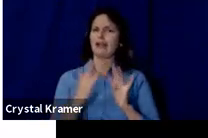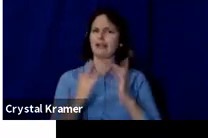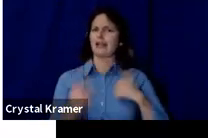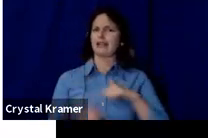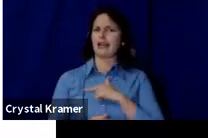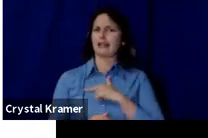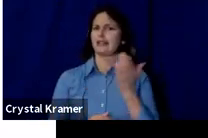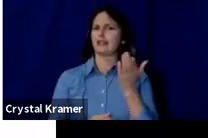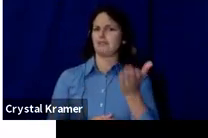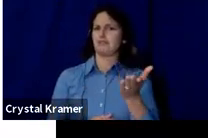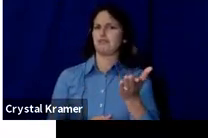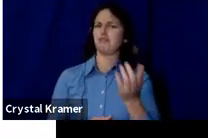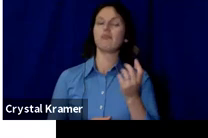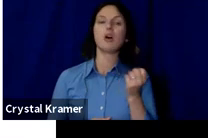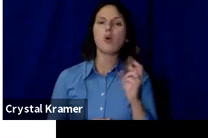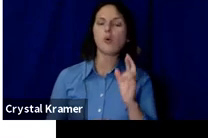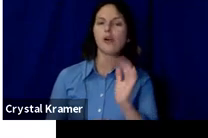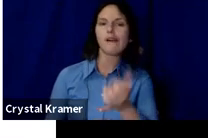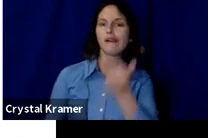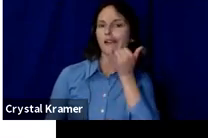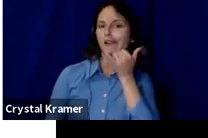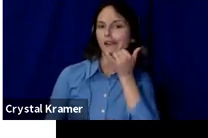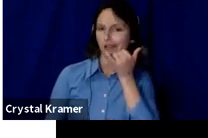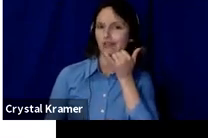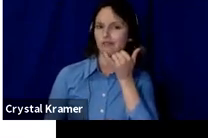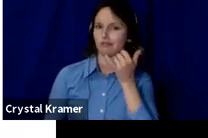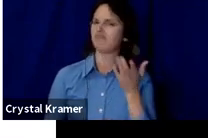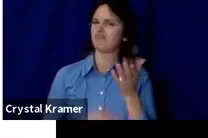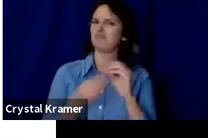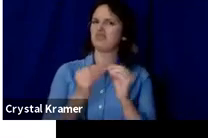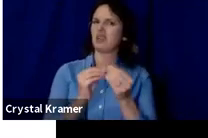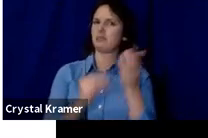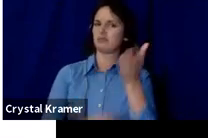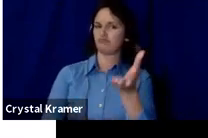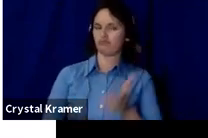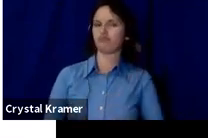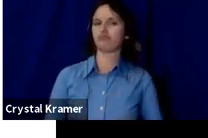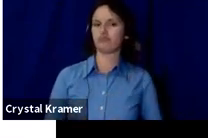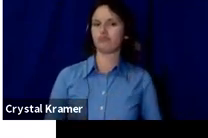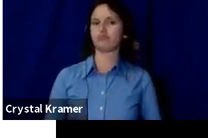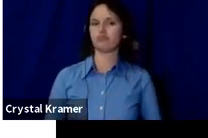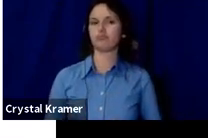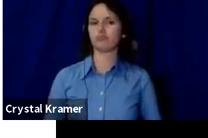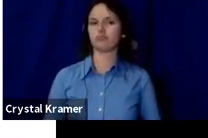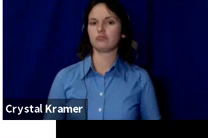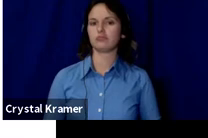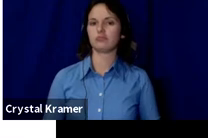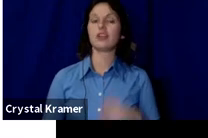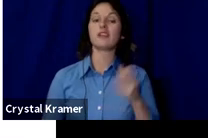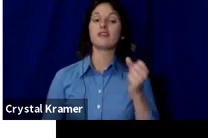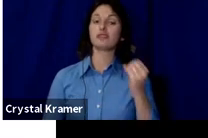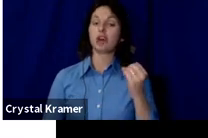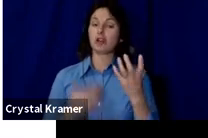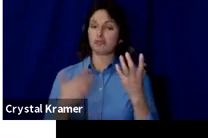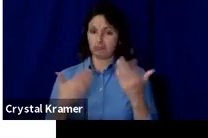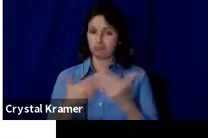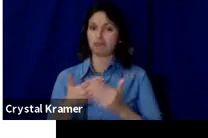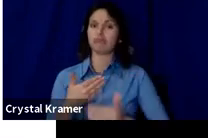or give us a all the 888‑692‑7878, so without any further ado, feel free to put